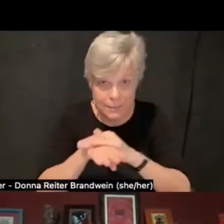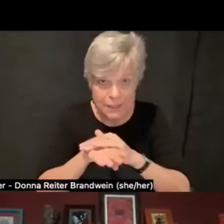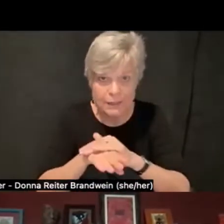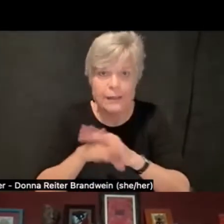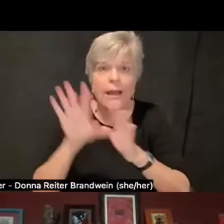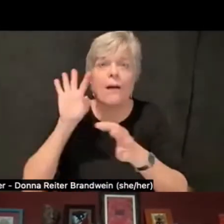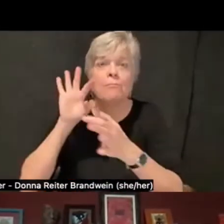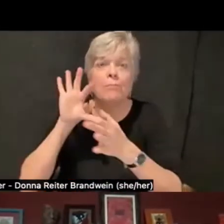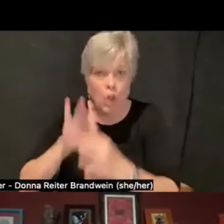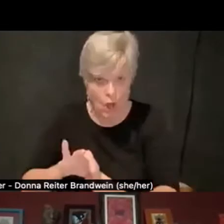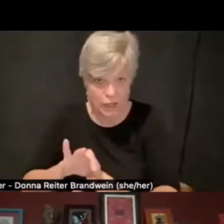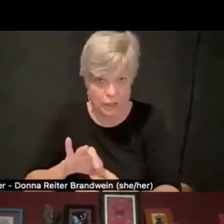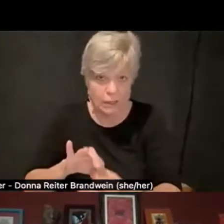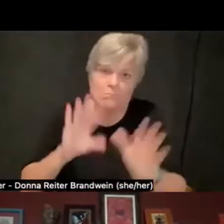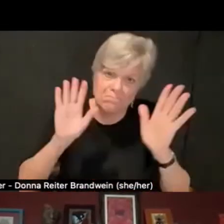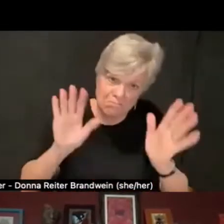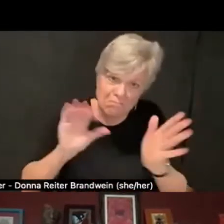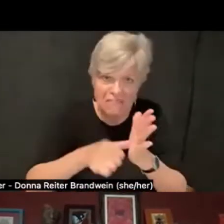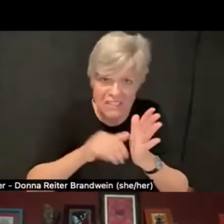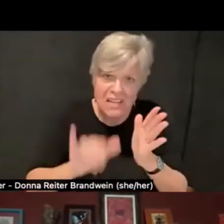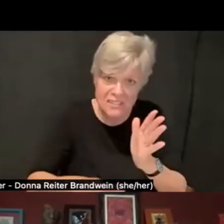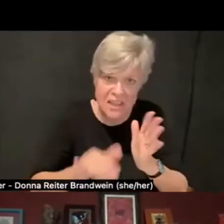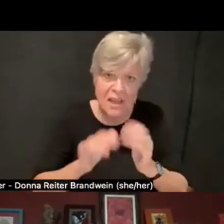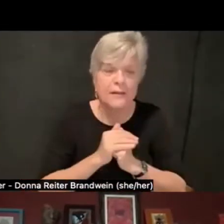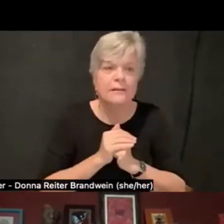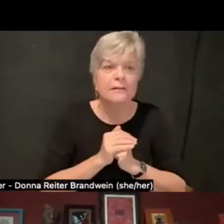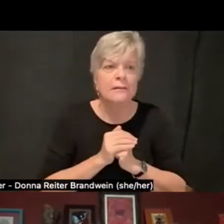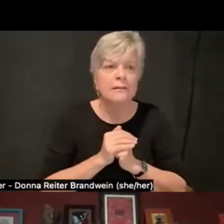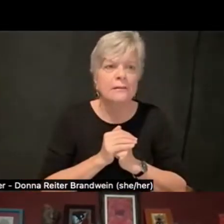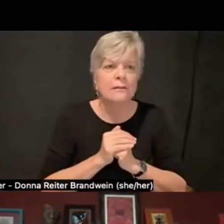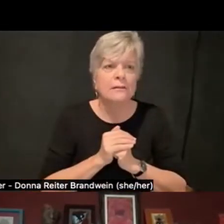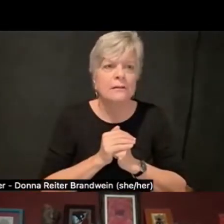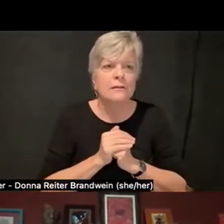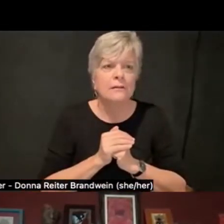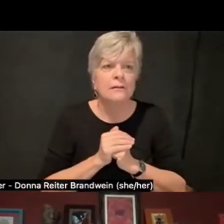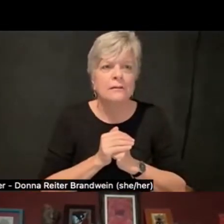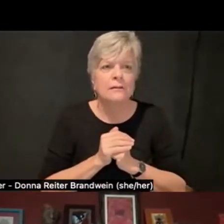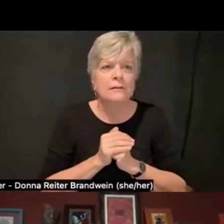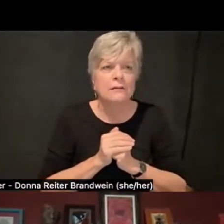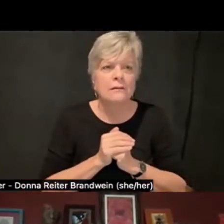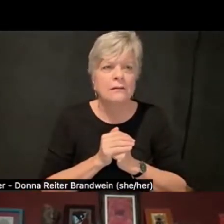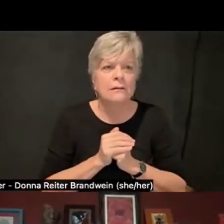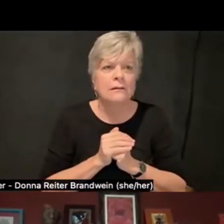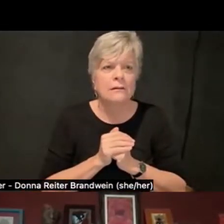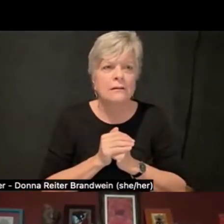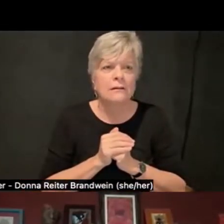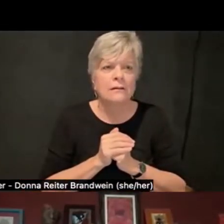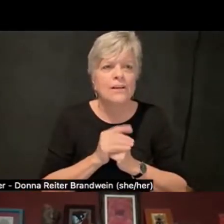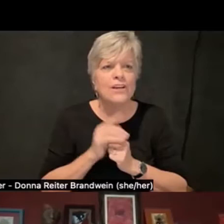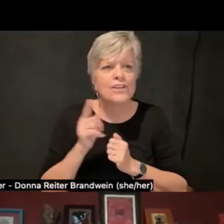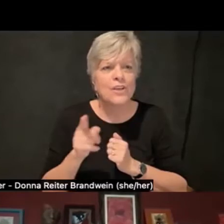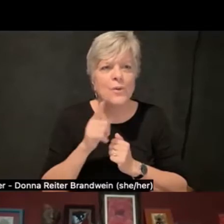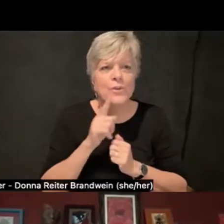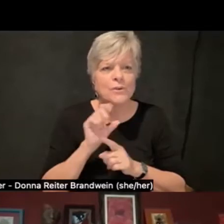And so there's a kind of nuanced situation that unfolded